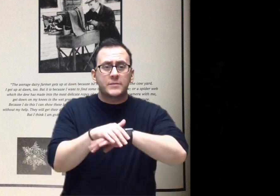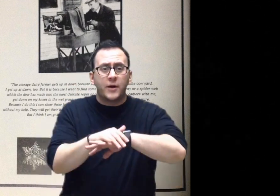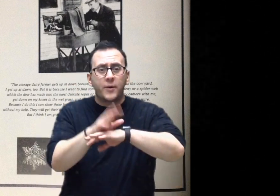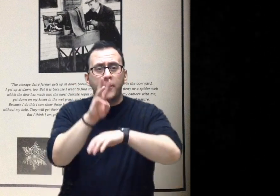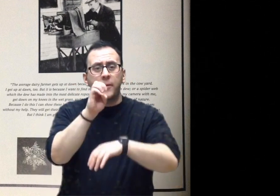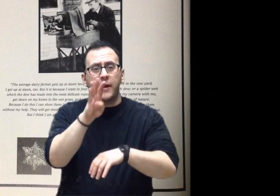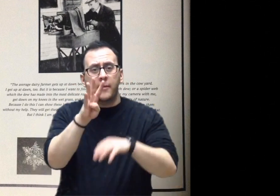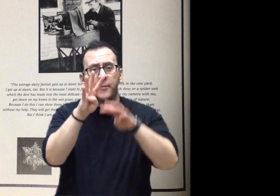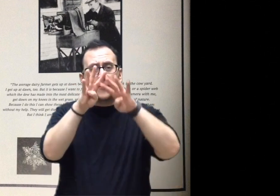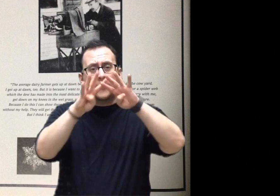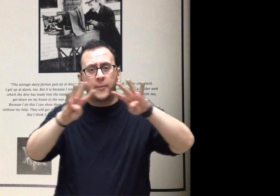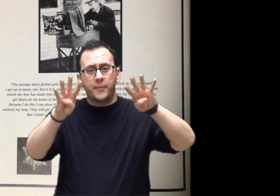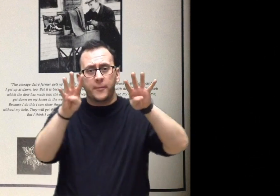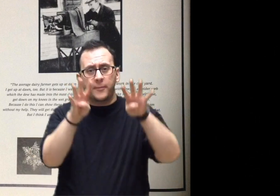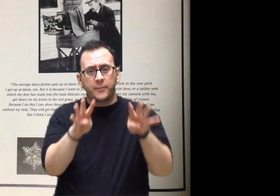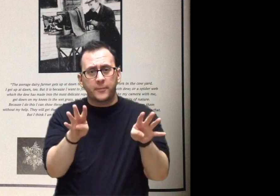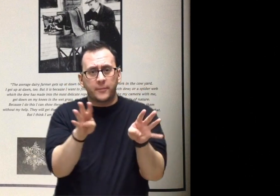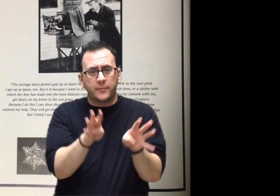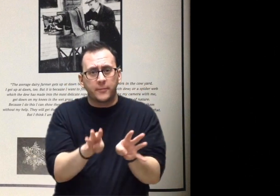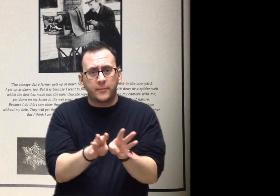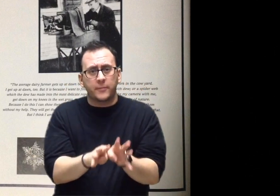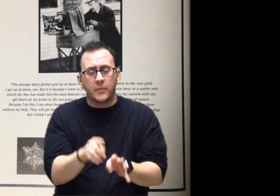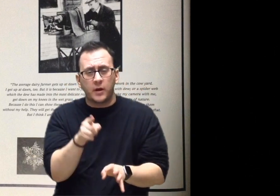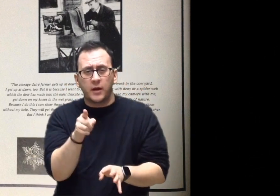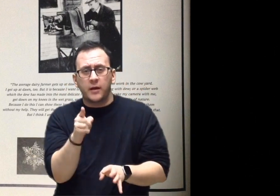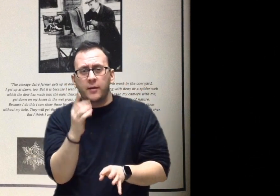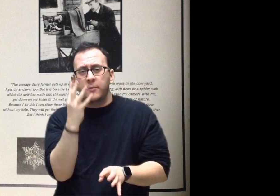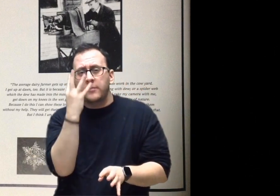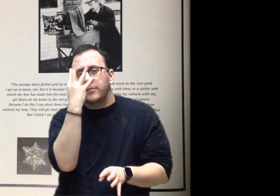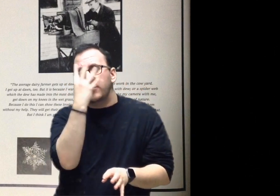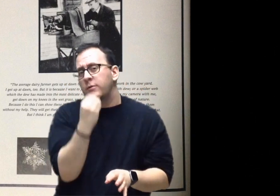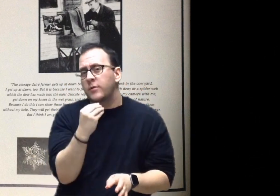They will get their daily quart of milk, all right. Other farmers will attend to that.